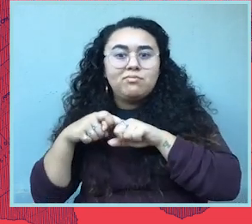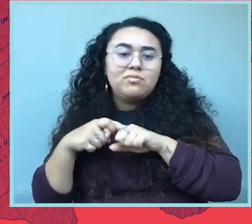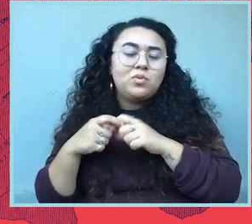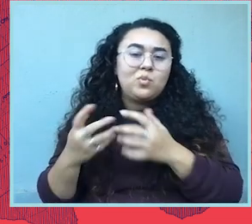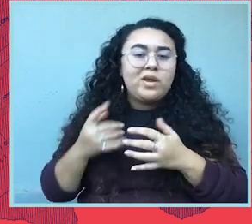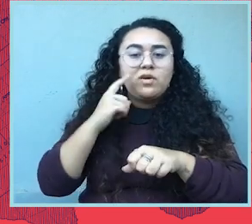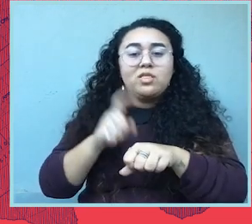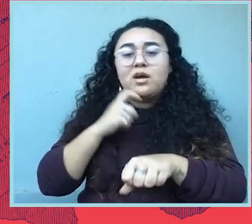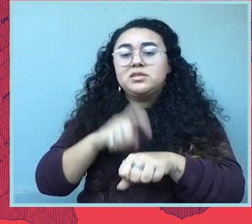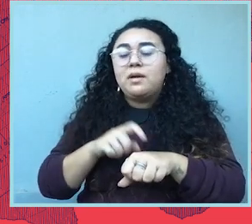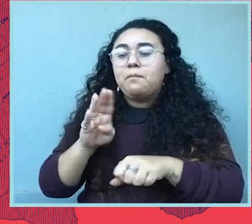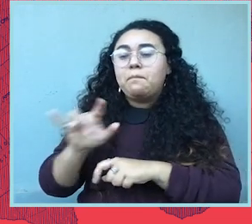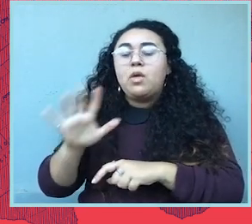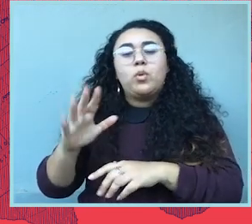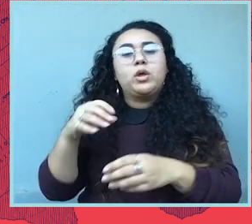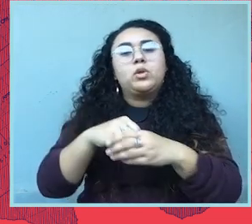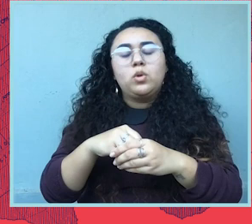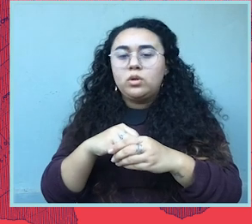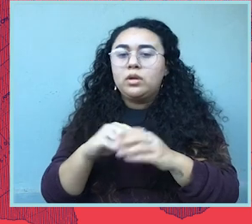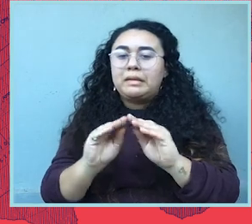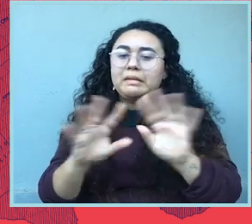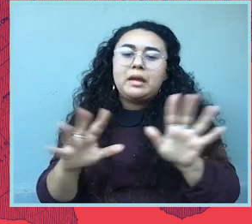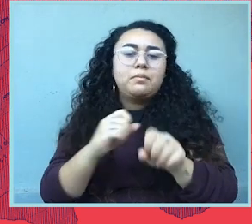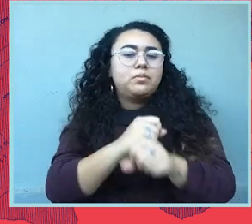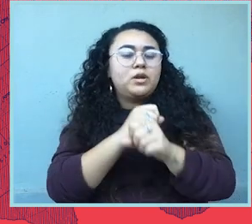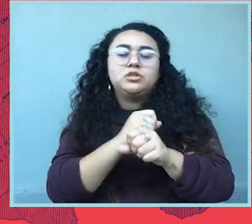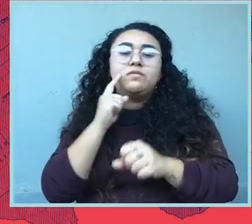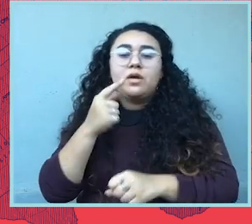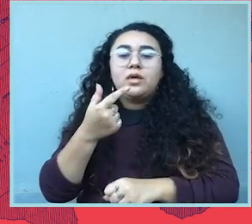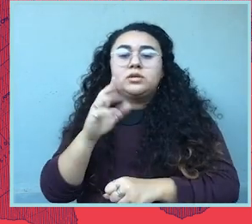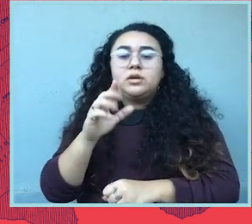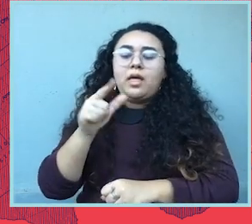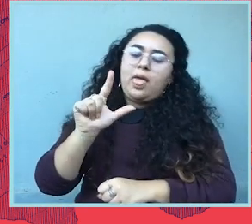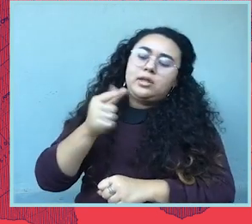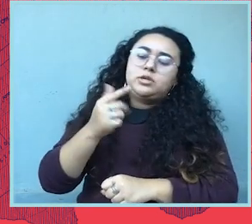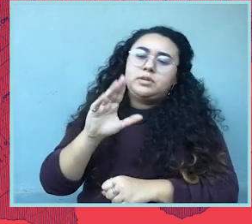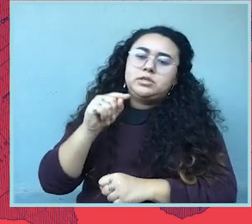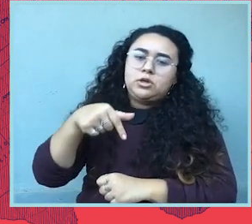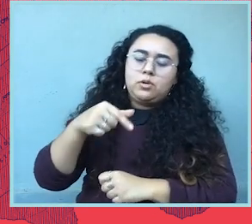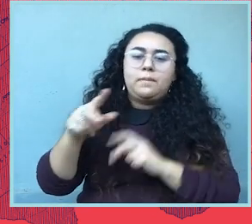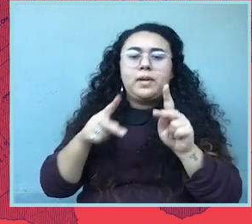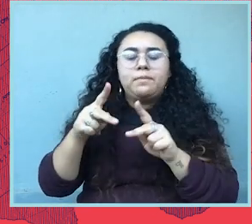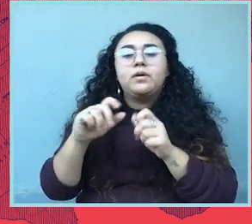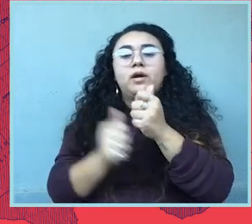been pending for a long time. It's a bill that would include explicit protections for LGBTQ people under federal civil rights